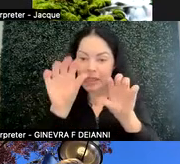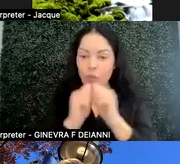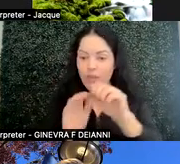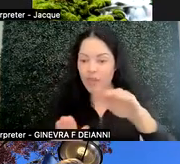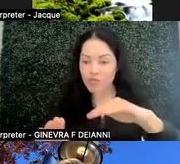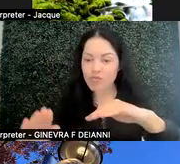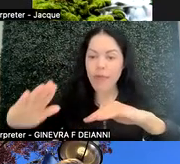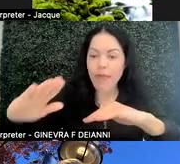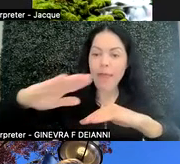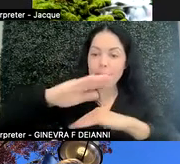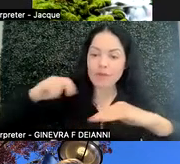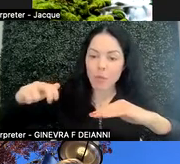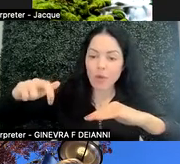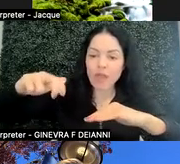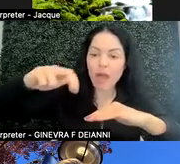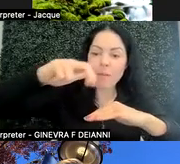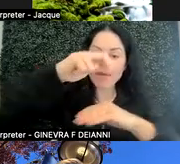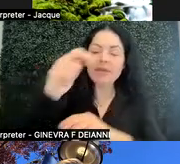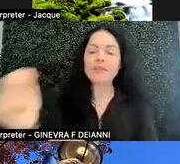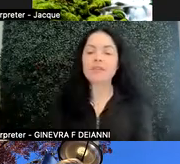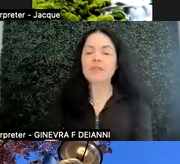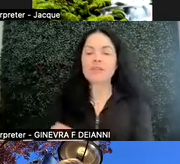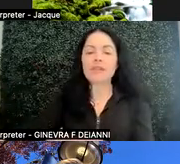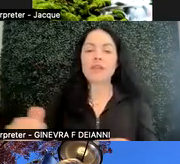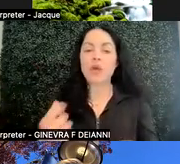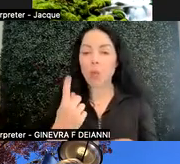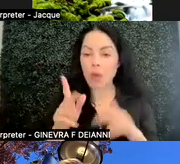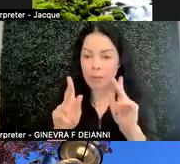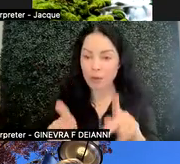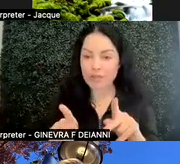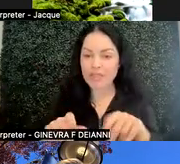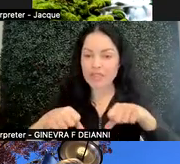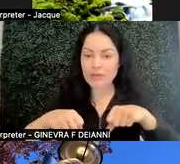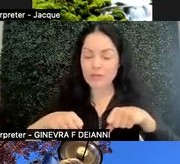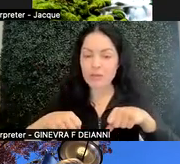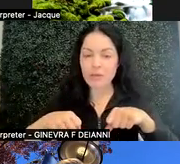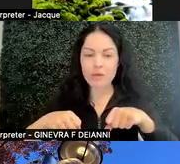to it with some folks walking. And one person pushing a wheeled suitcase